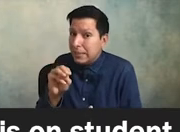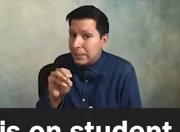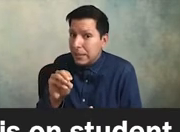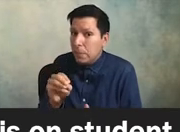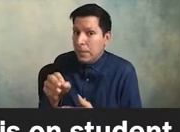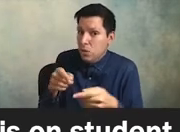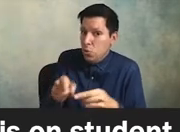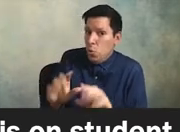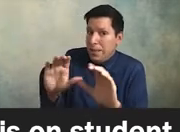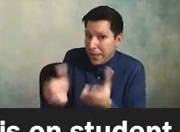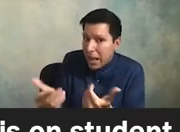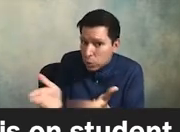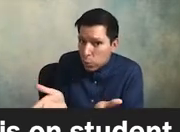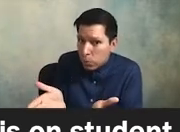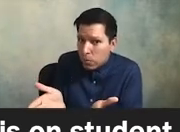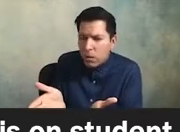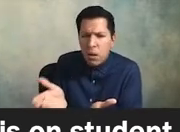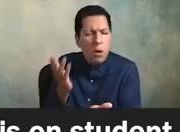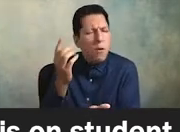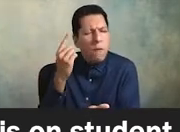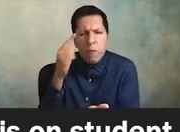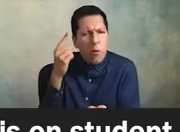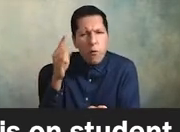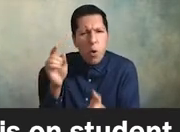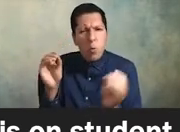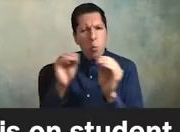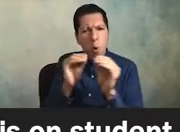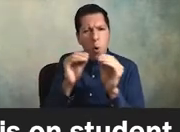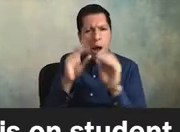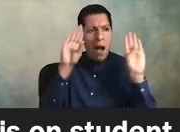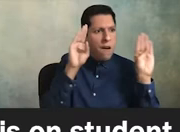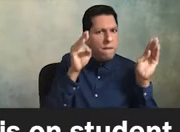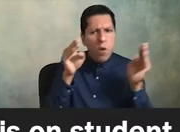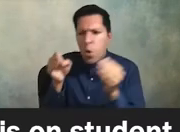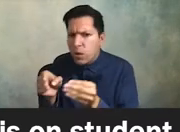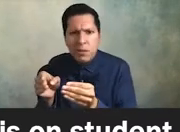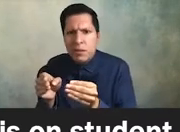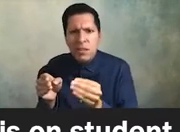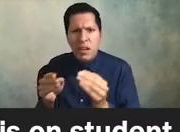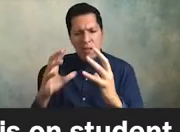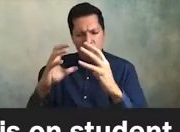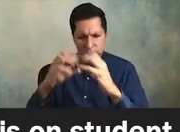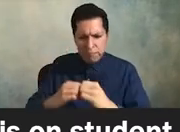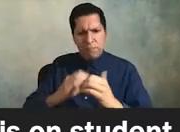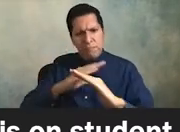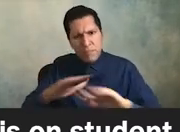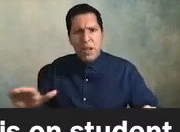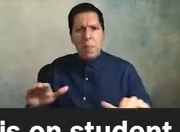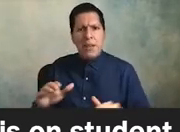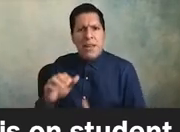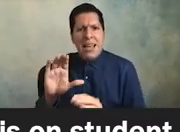so why then is there not more attention placed on dismantling classroom racism well it's because